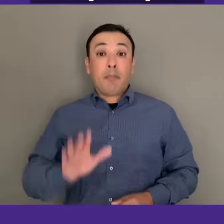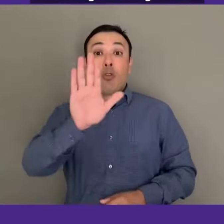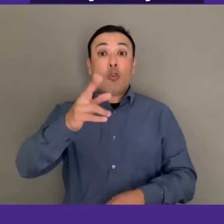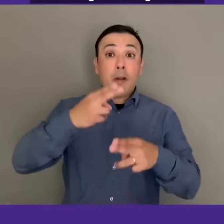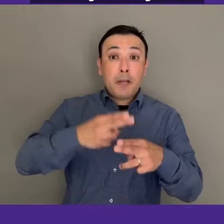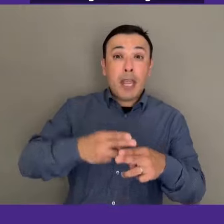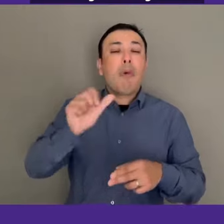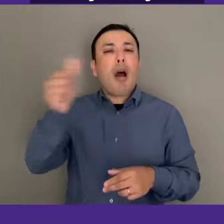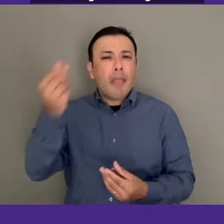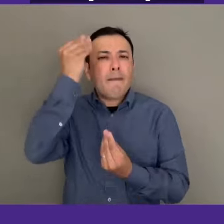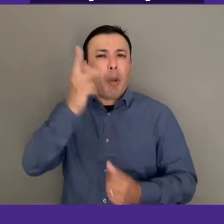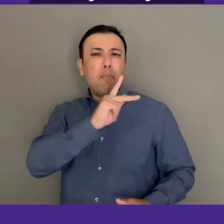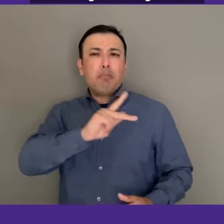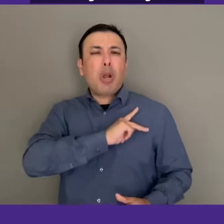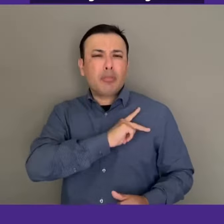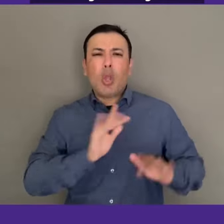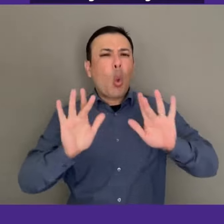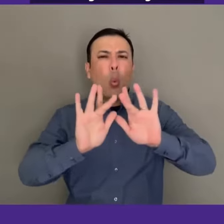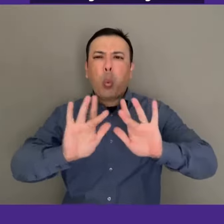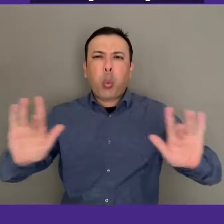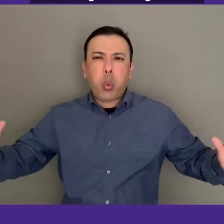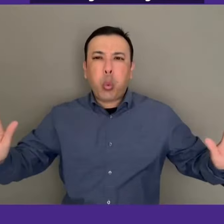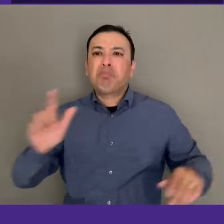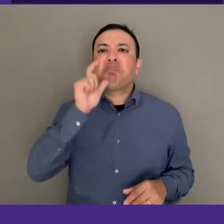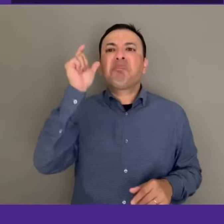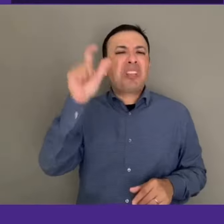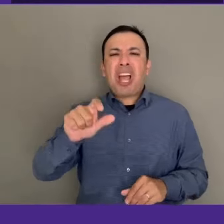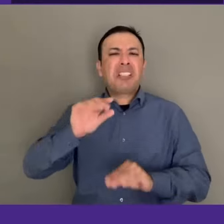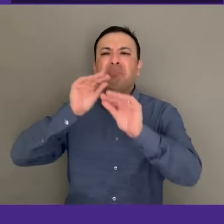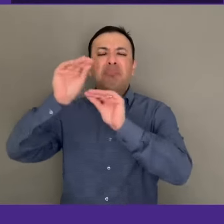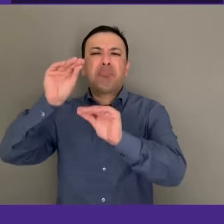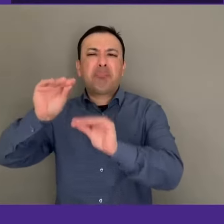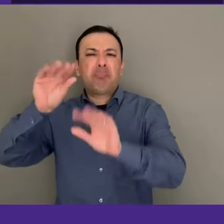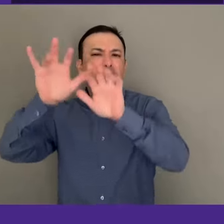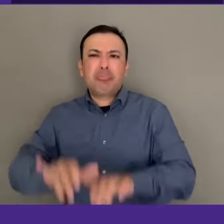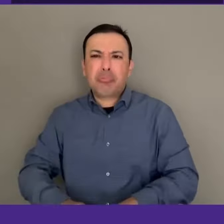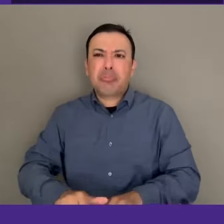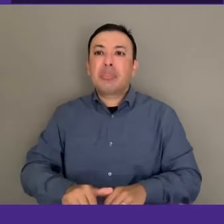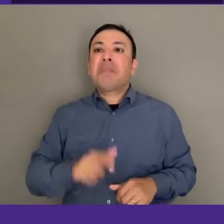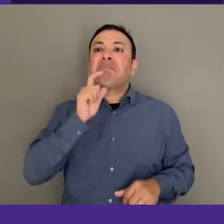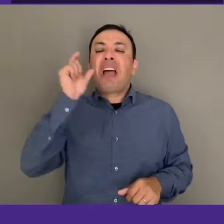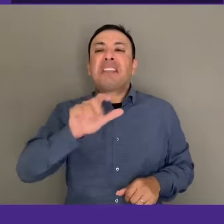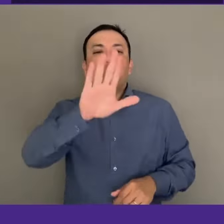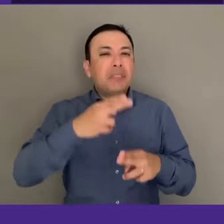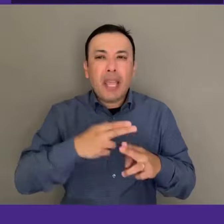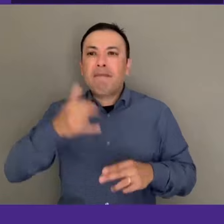The Dance Industry Census is entirely anonymous and no personally identifiable information is collected.